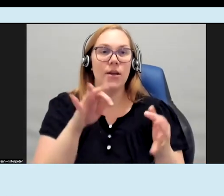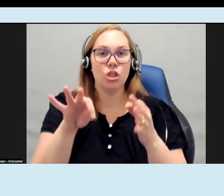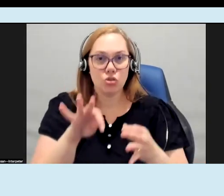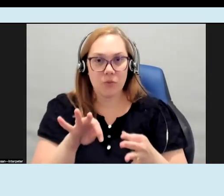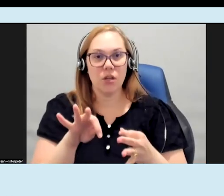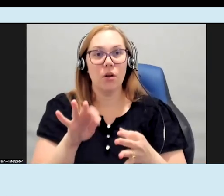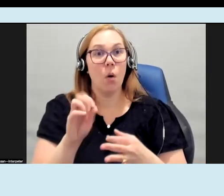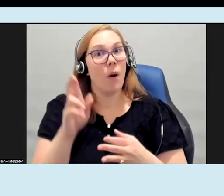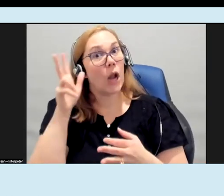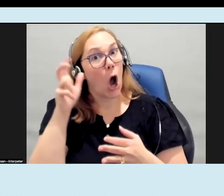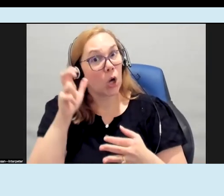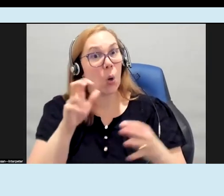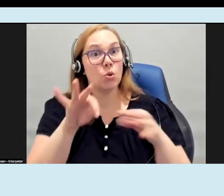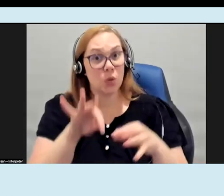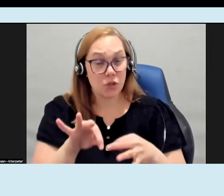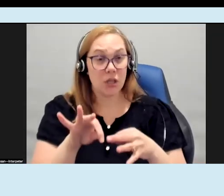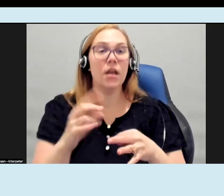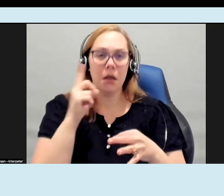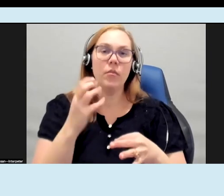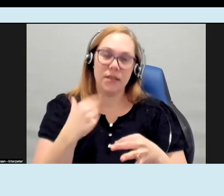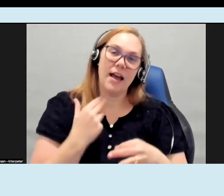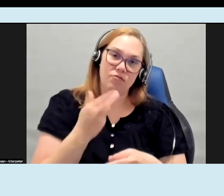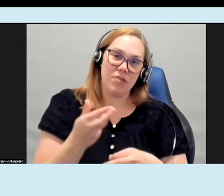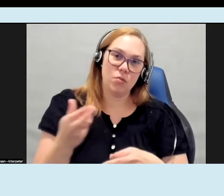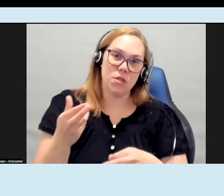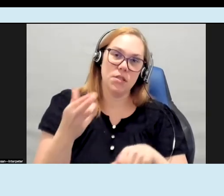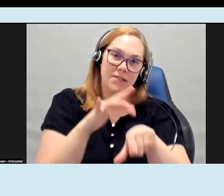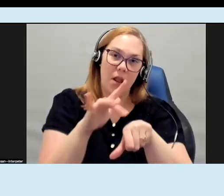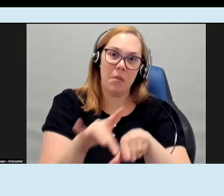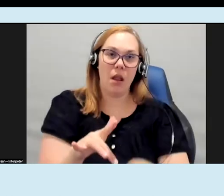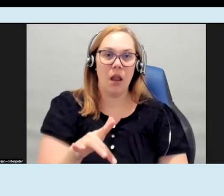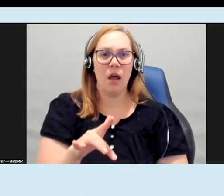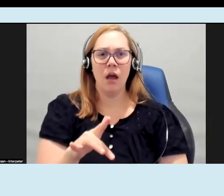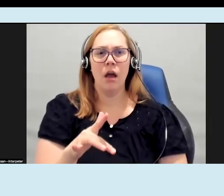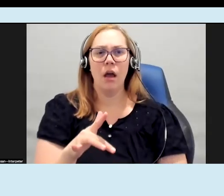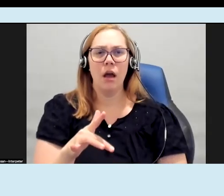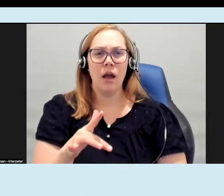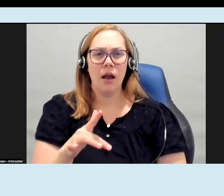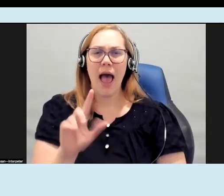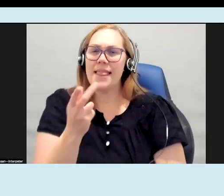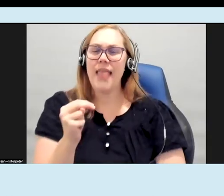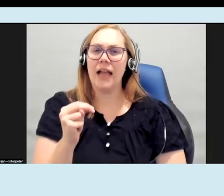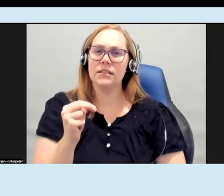an audio description because there are resources available and then kind of go from there and see